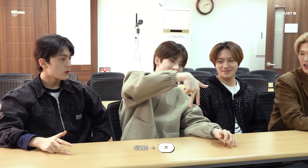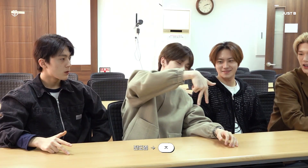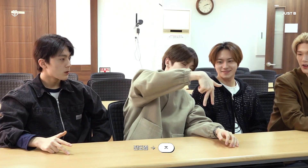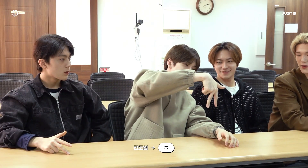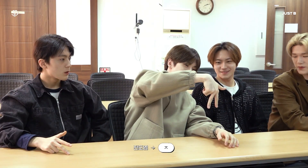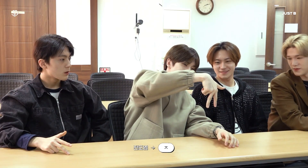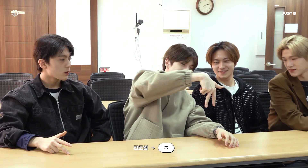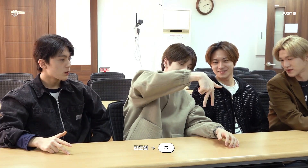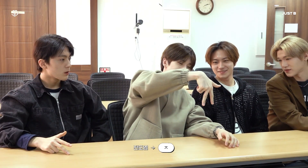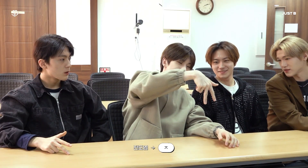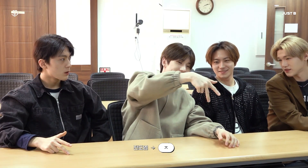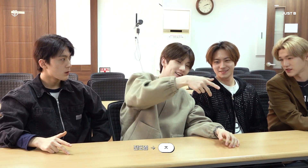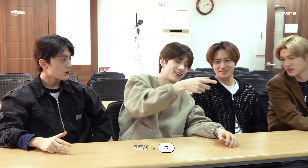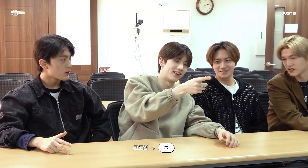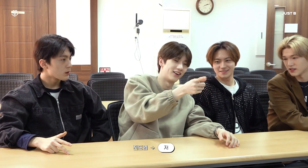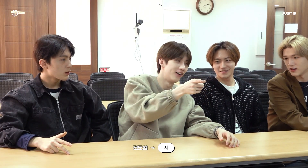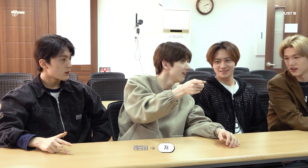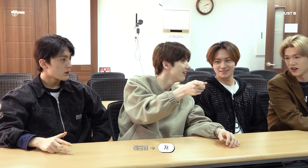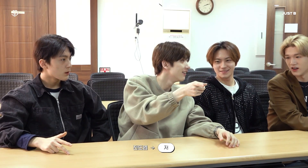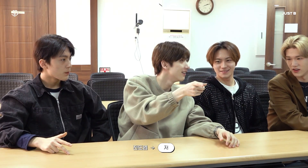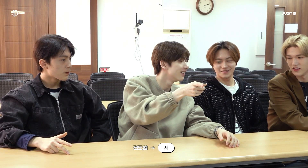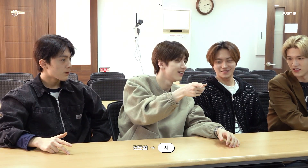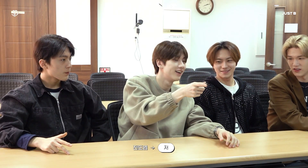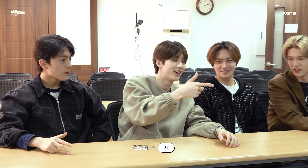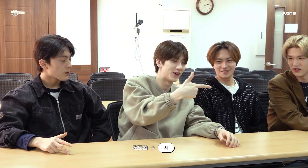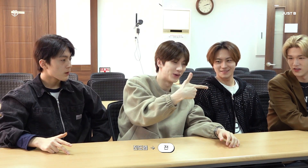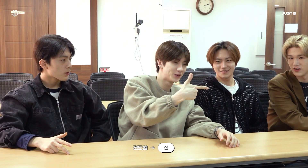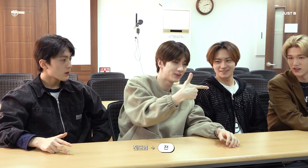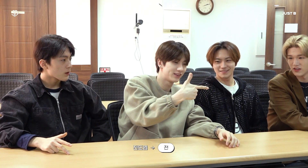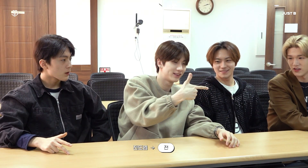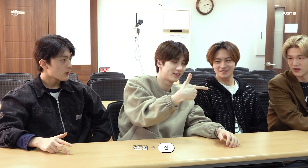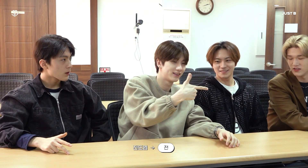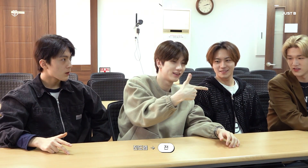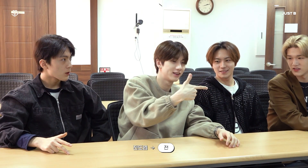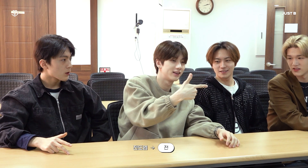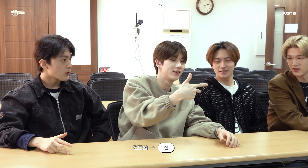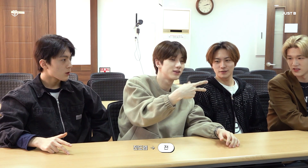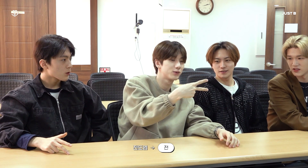'Jeon'